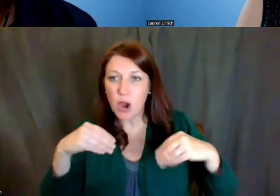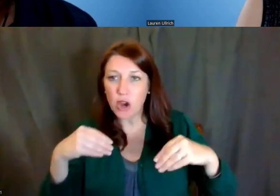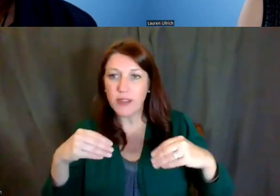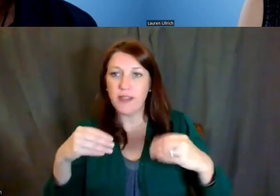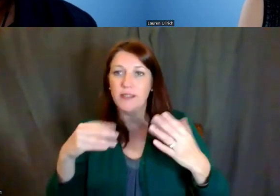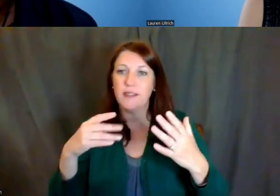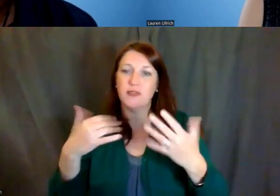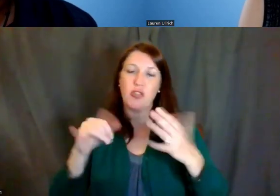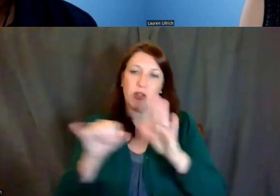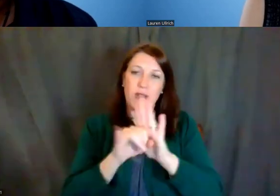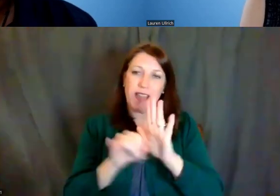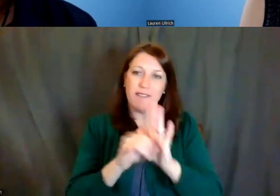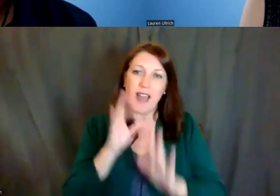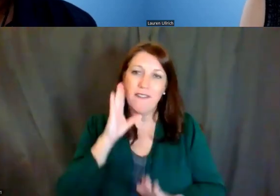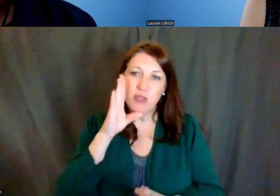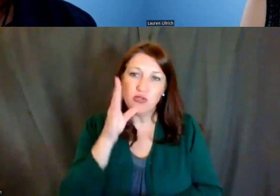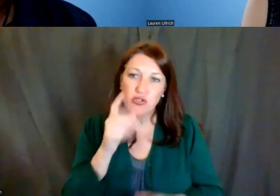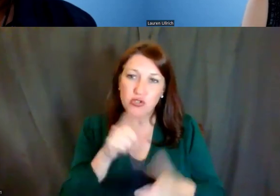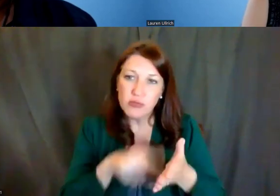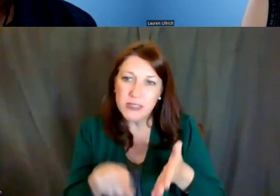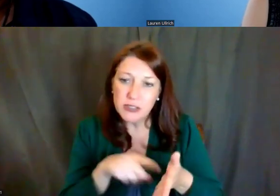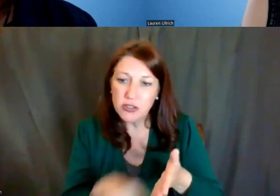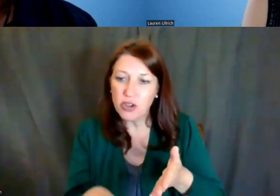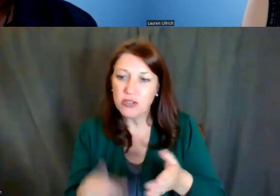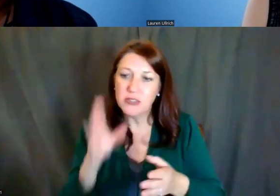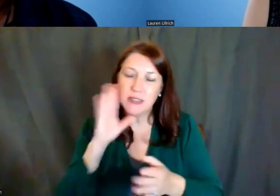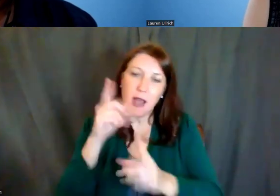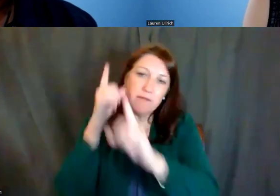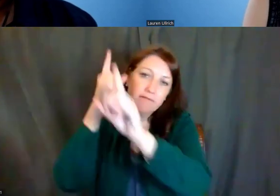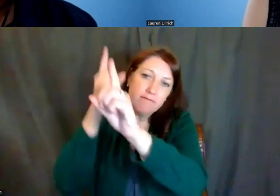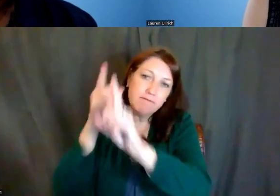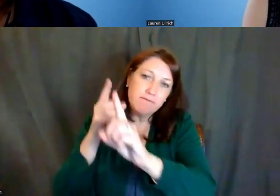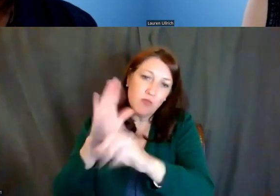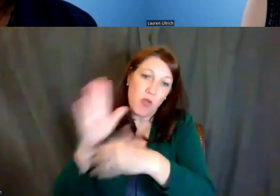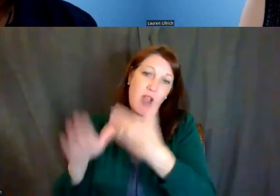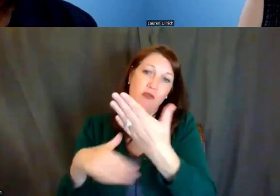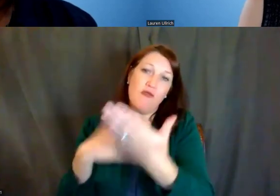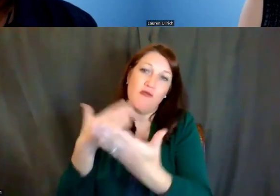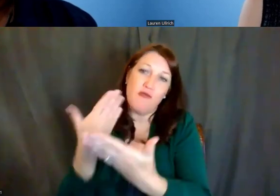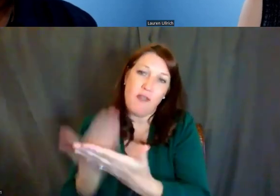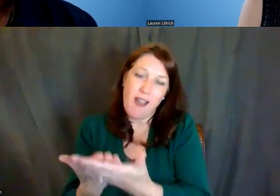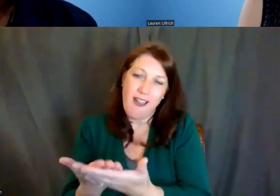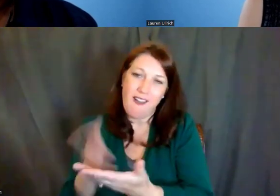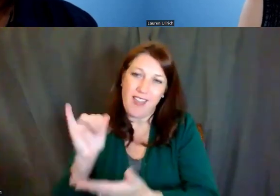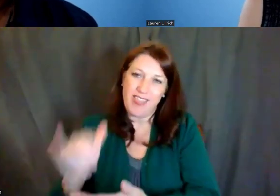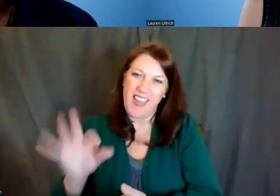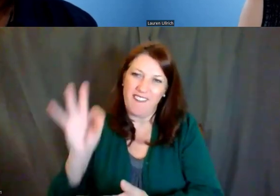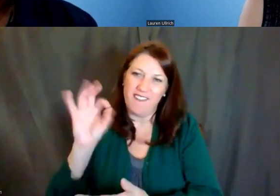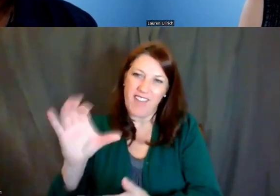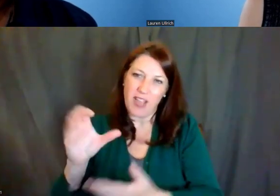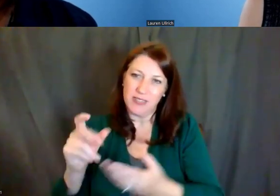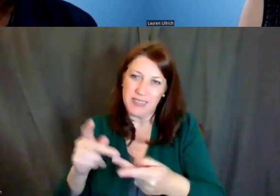and then you have some aims about what you'll do when you get to that faculty position. But it's sort of expected that you're going to be